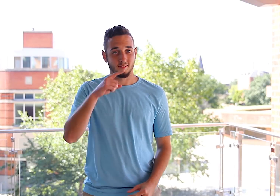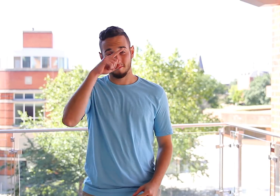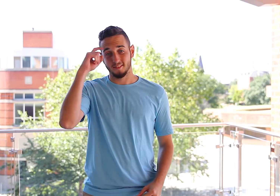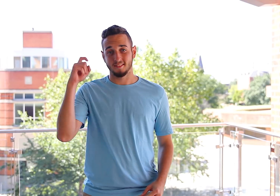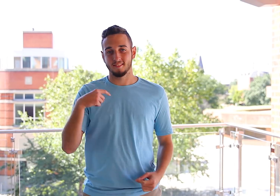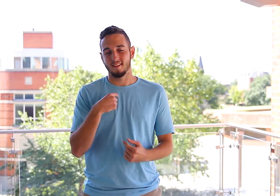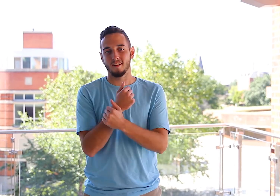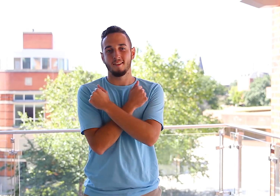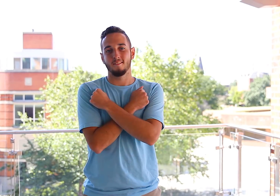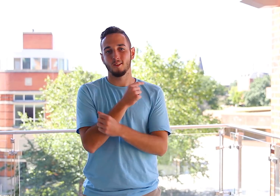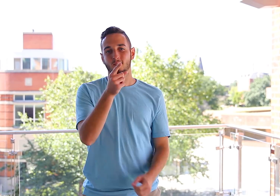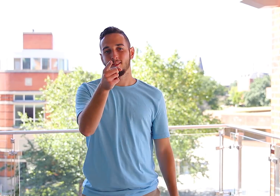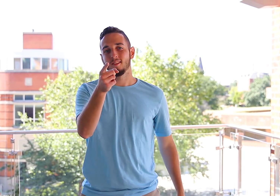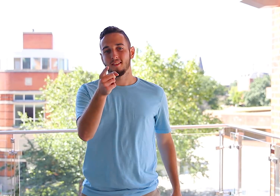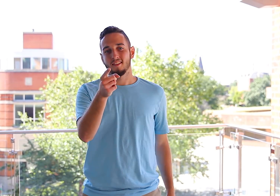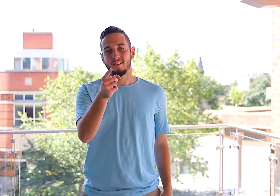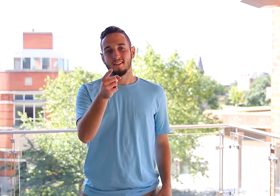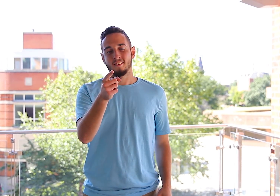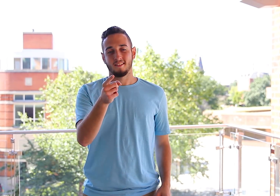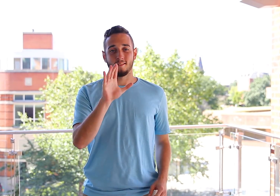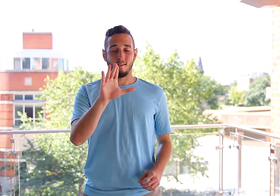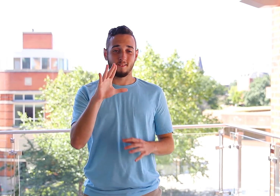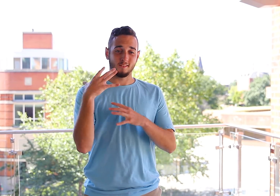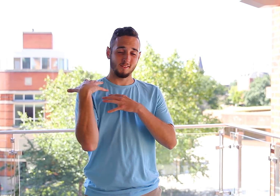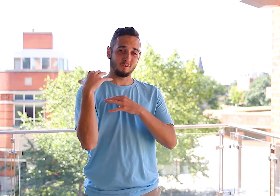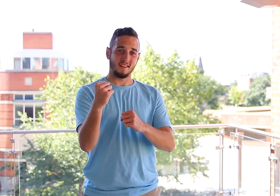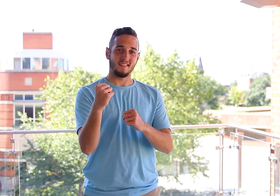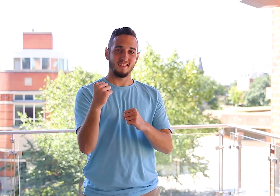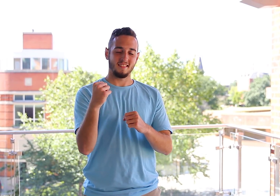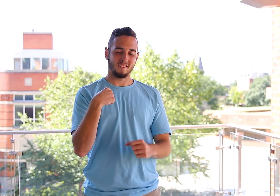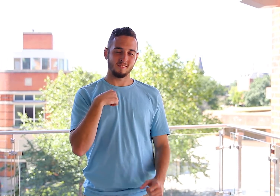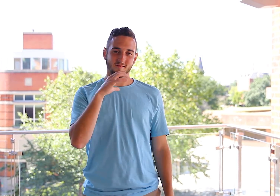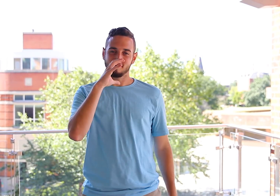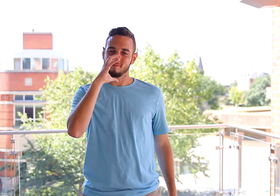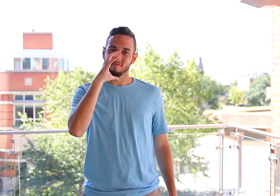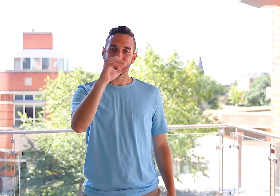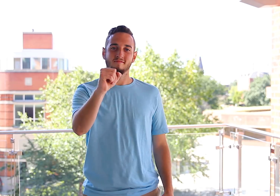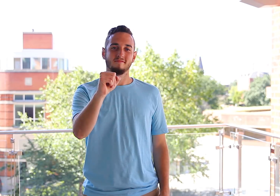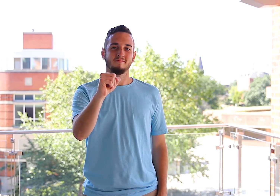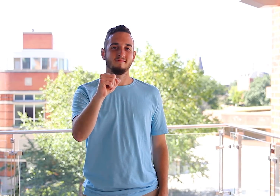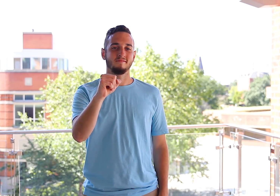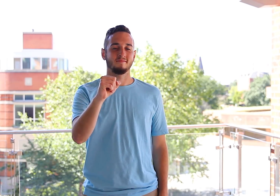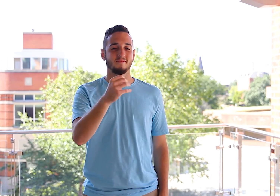Because I love you, I am attracted to your strengths